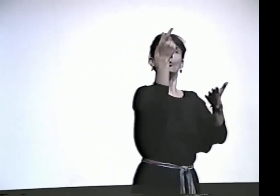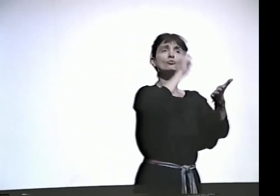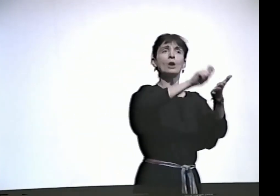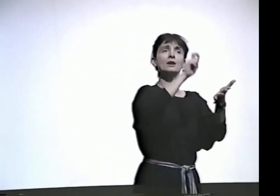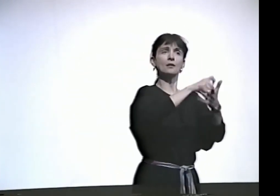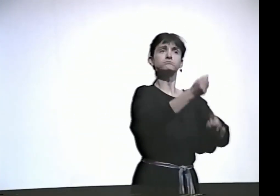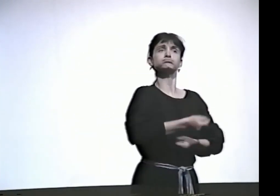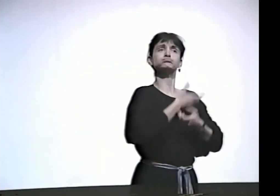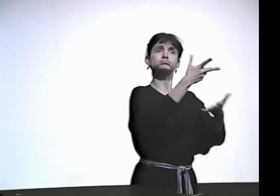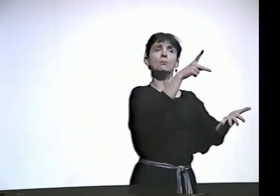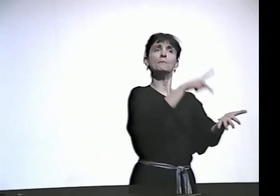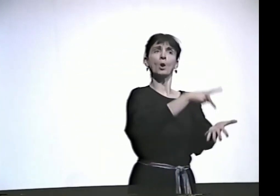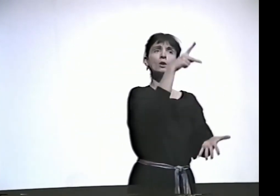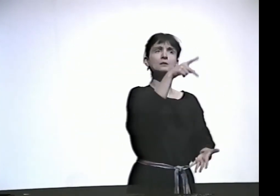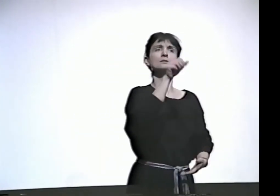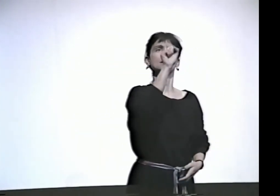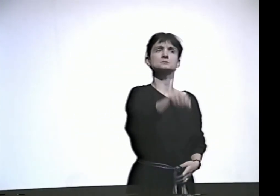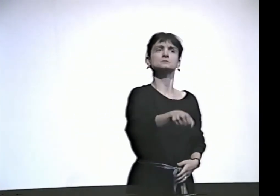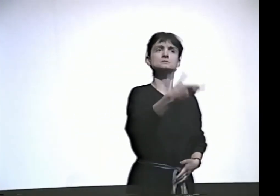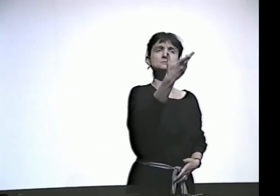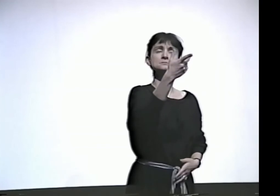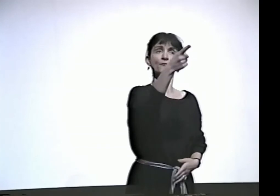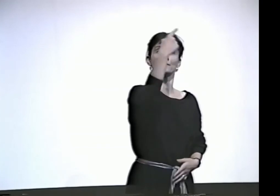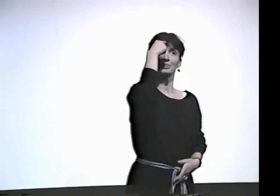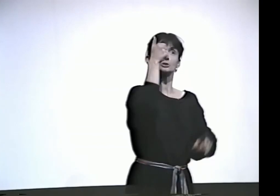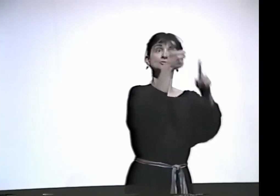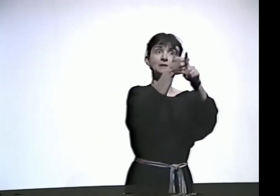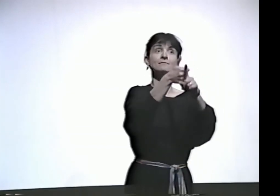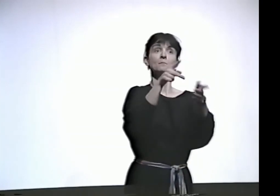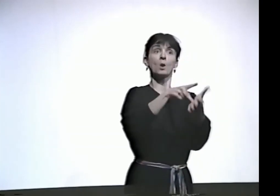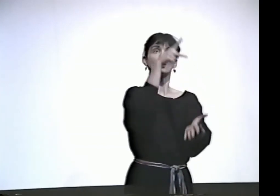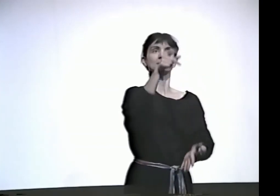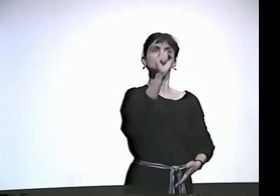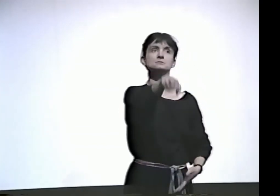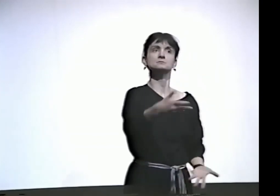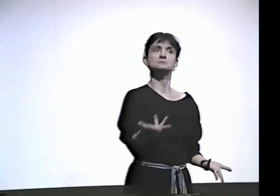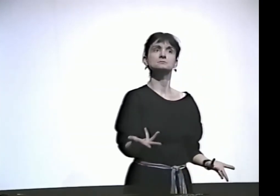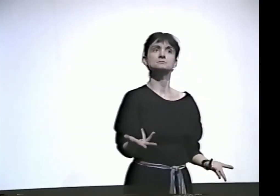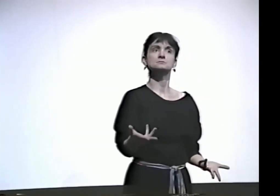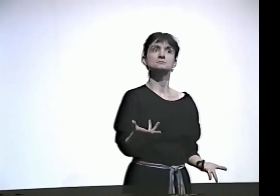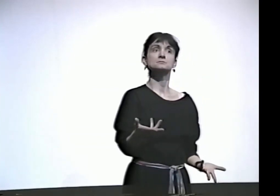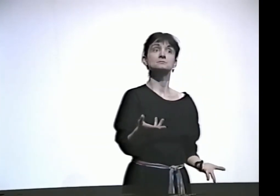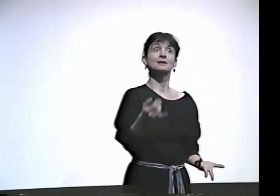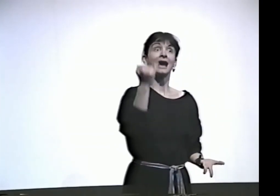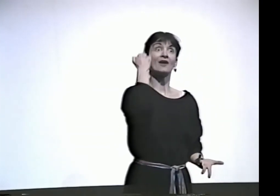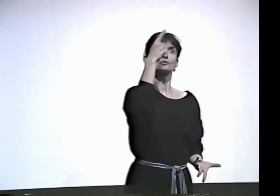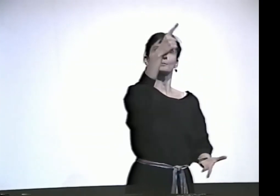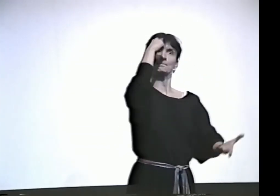IF YOU WRITE AND EXPRESS POEMS AND YOU CALL YOURSELF A POET, YOU THINK YOU'RE A POET,